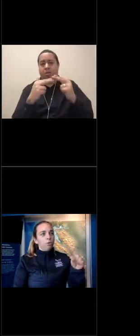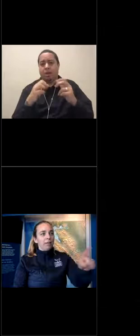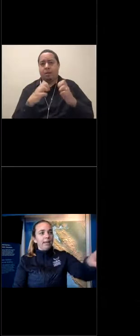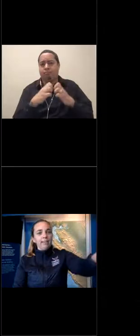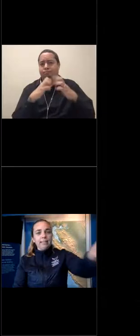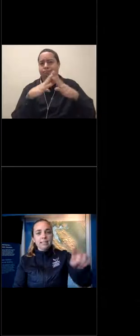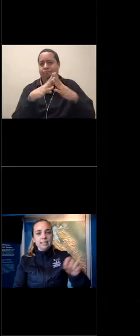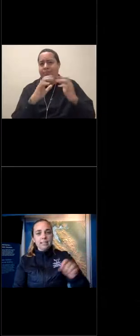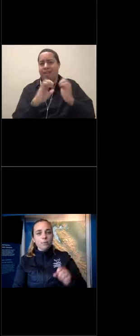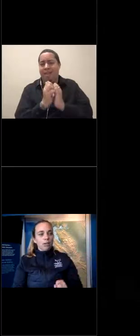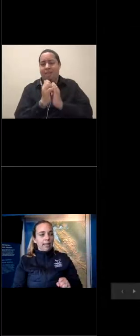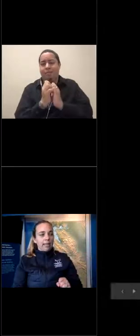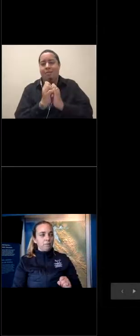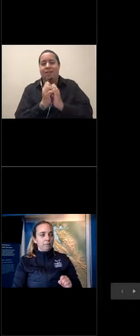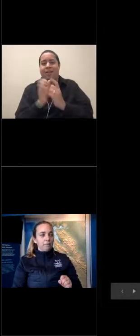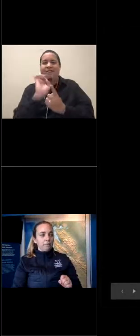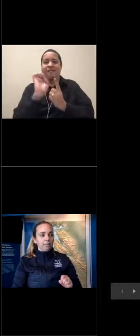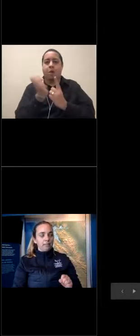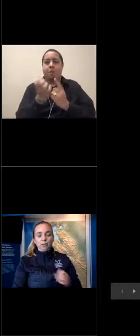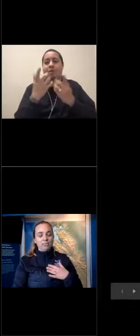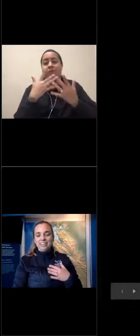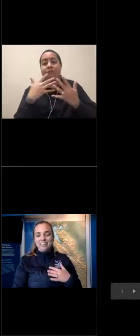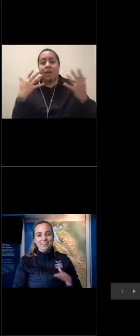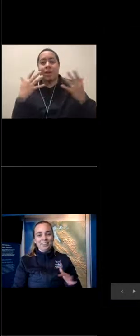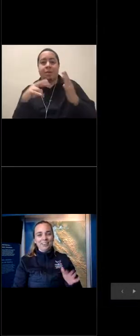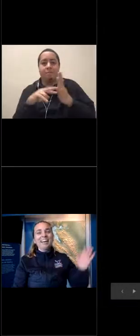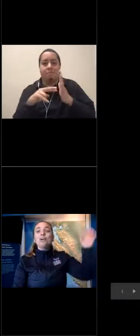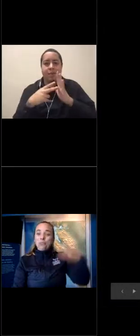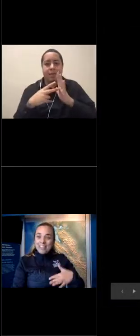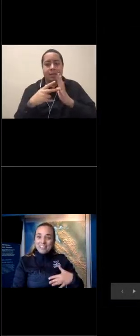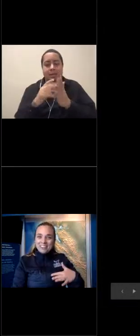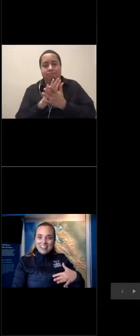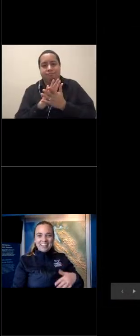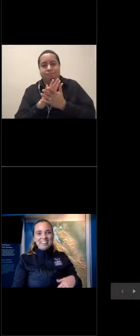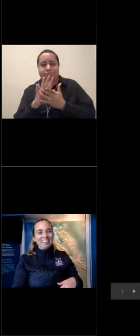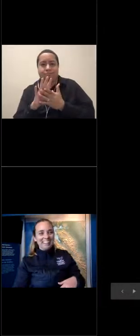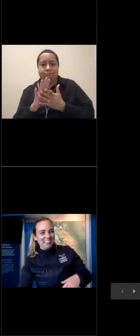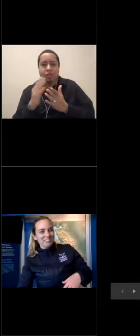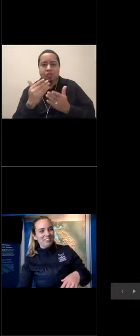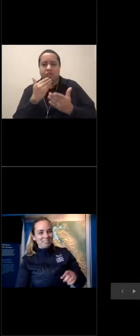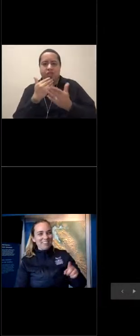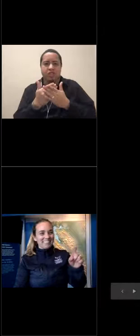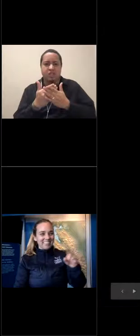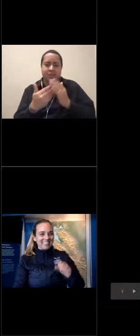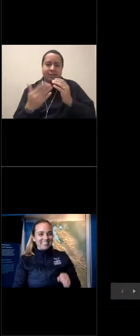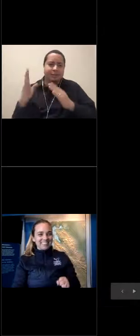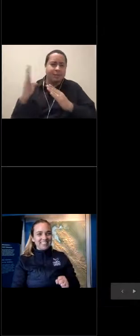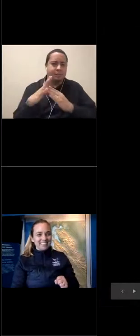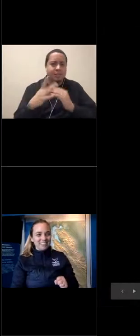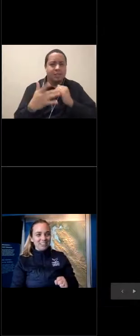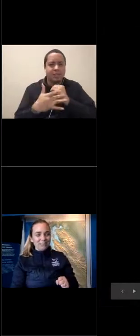We have a seawater catchment basin, I'm not sorry, not sea water, rainwater catchment basin called a cistern